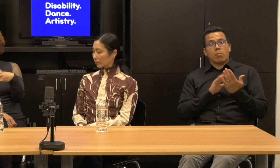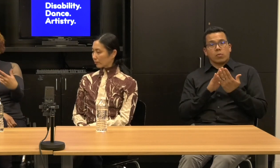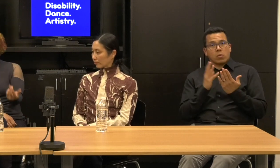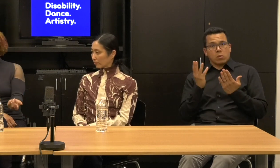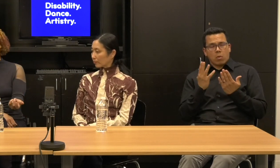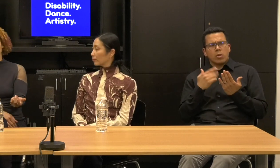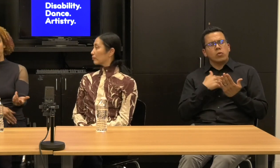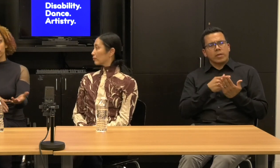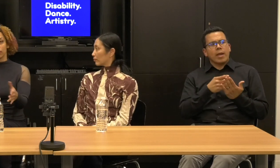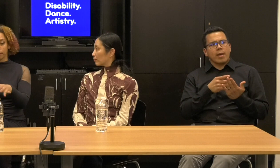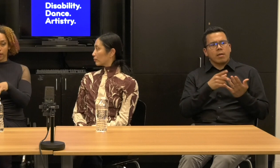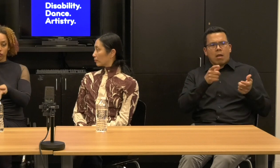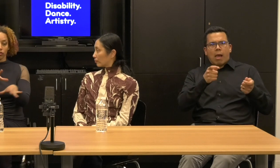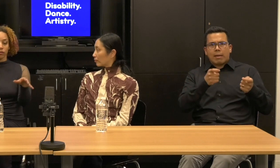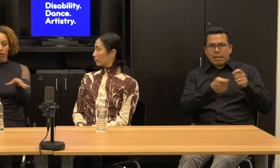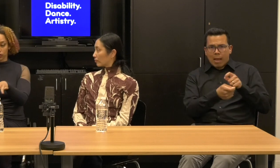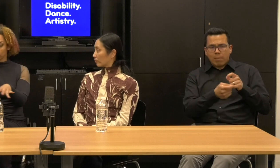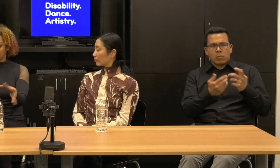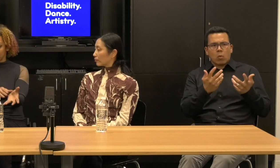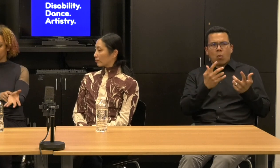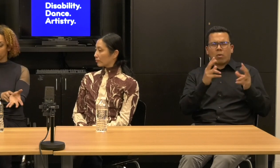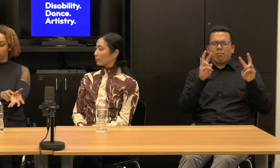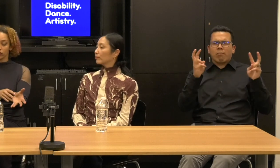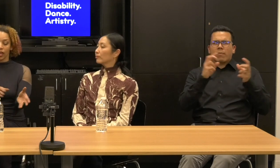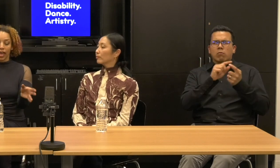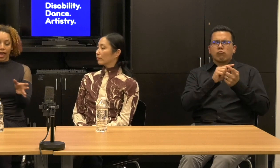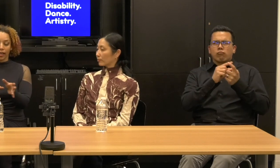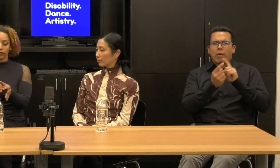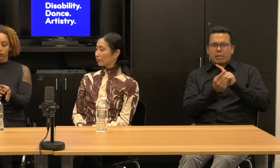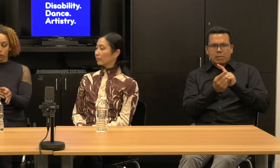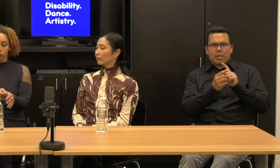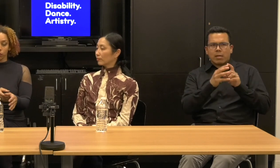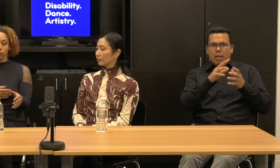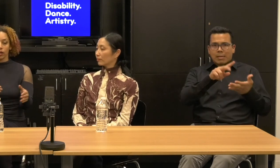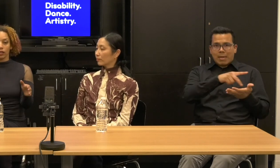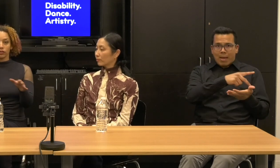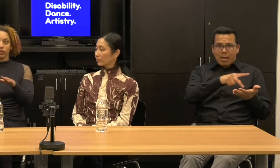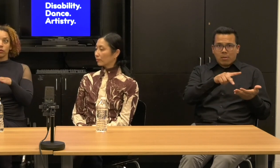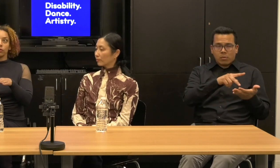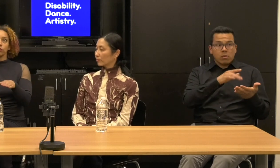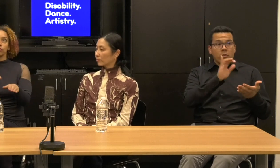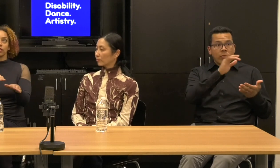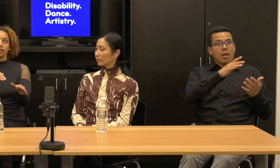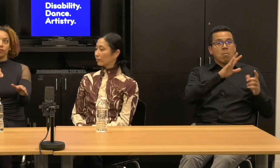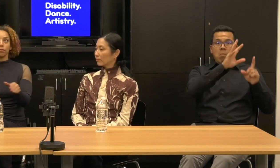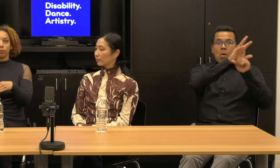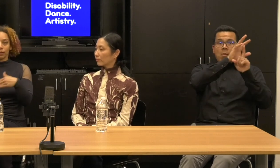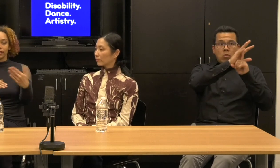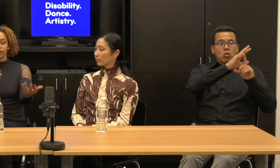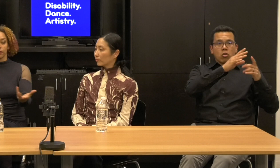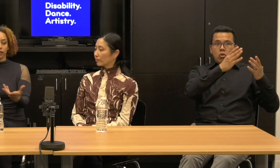and translation where you take main student?s dance vocabulary and you who placed them on